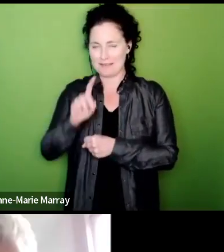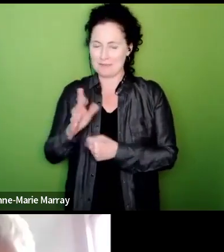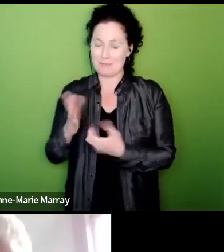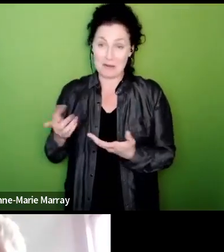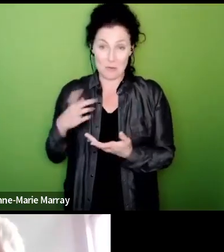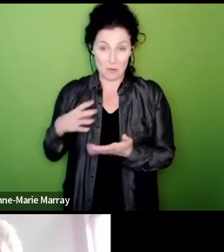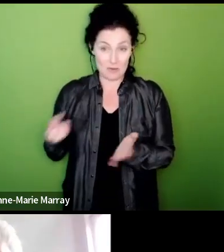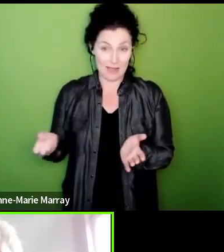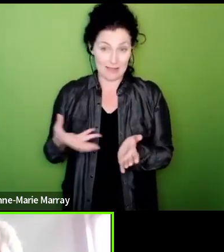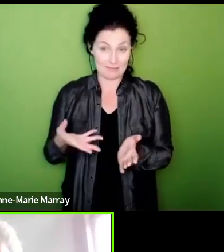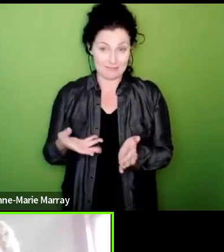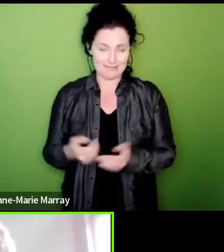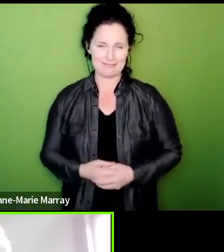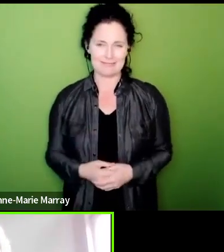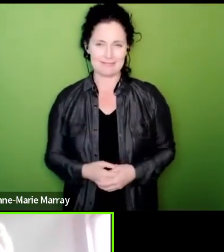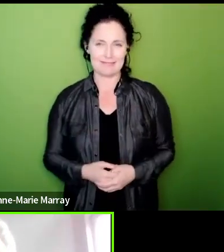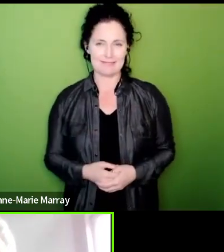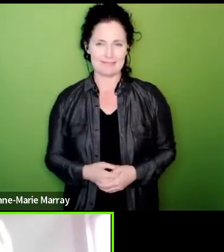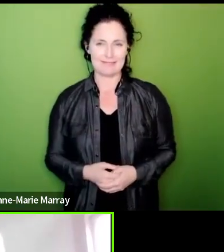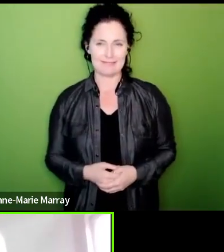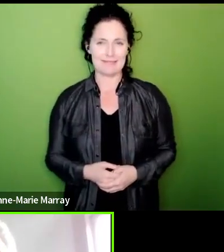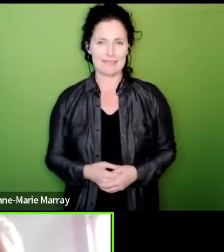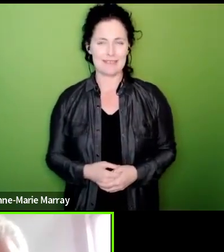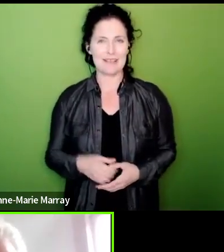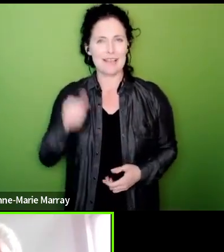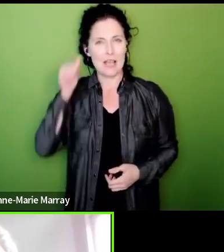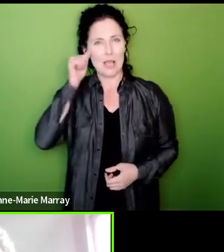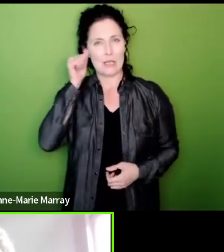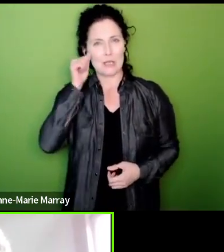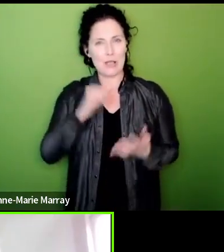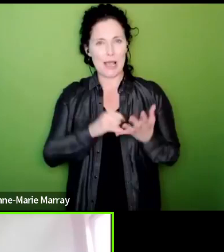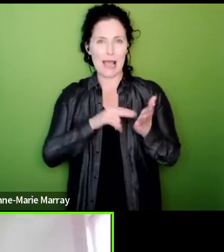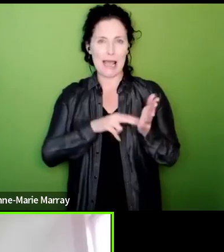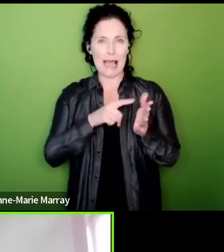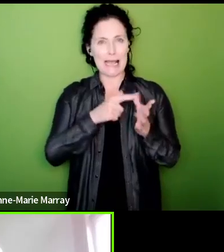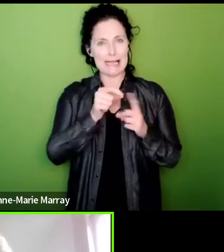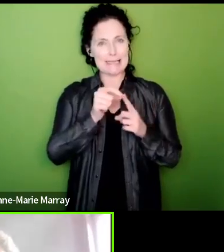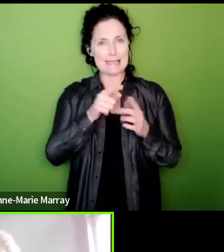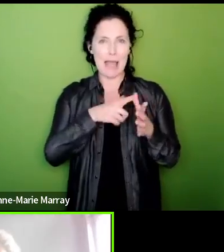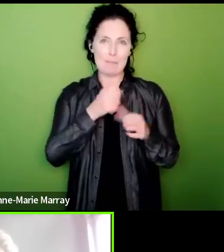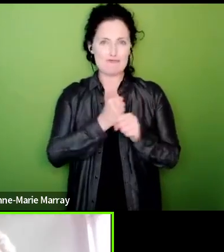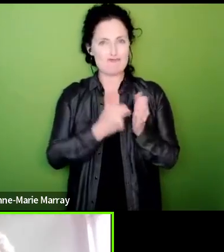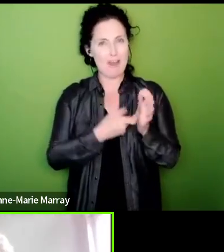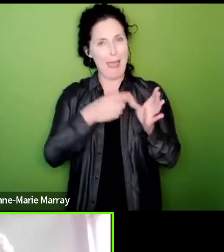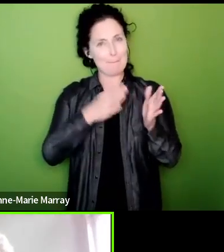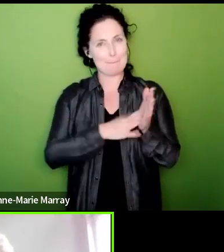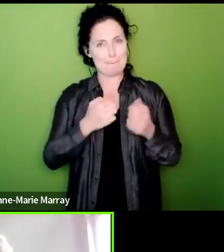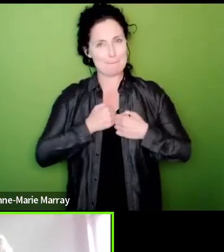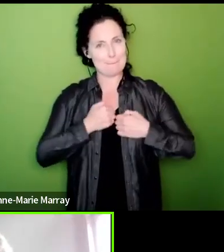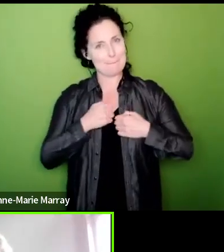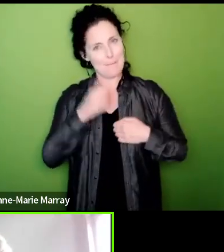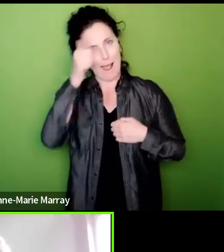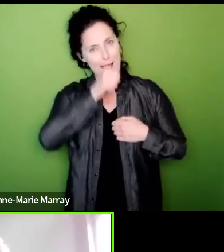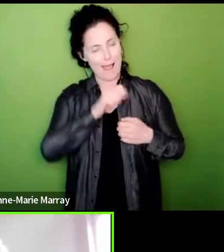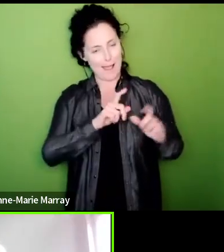we all know a SnapperGram is my thing um I um yeah I I just I think the message you've given